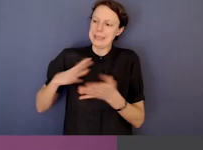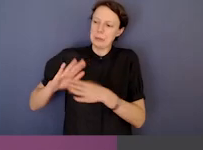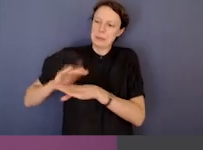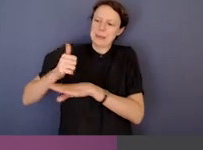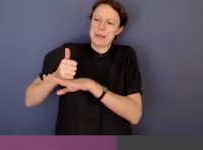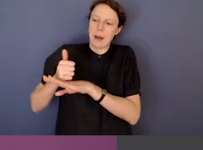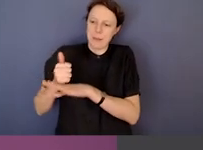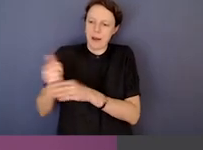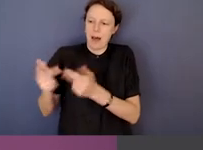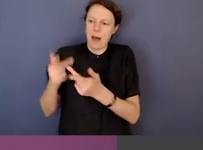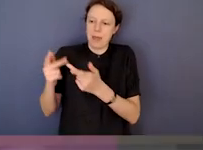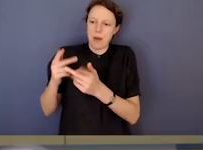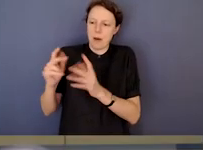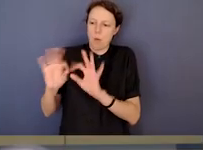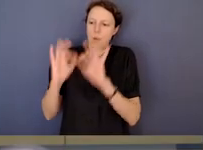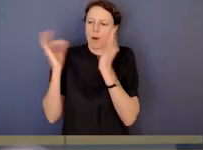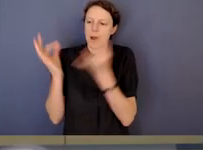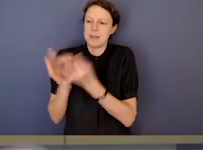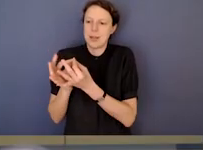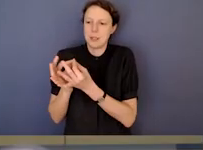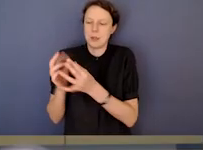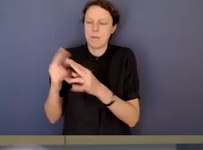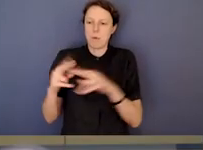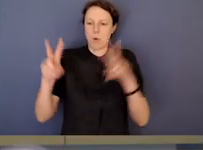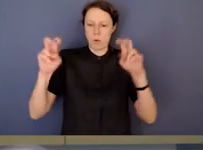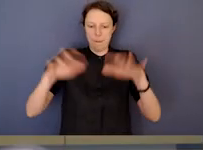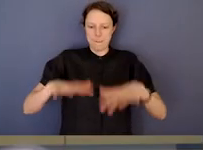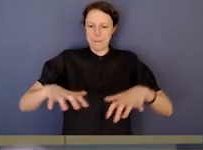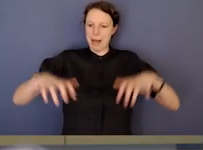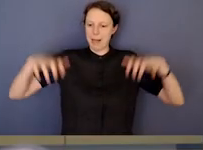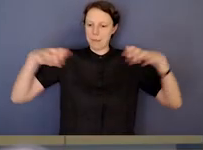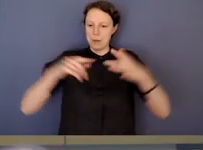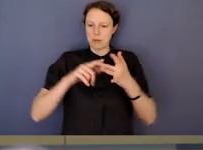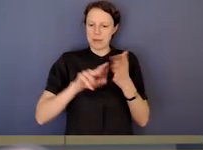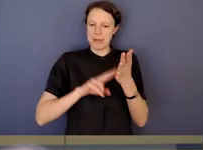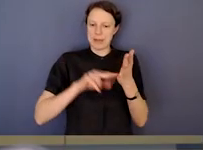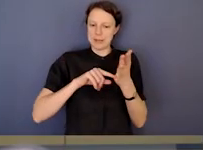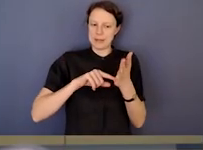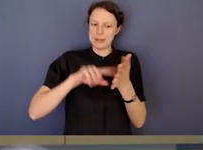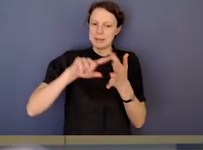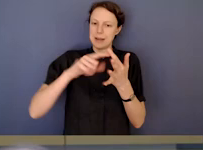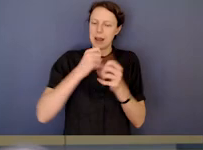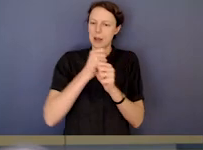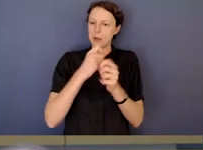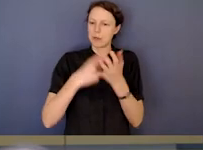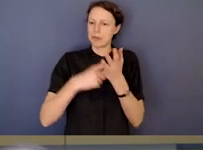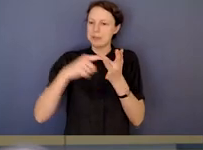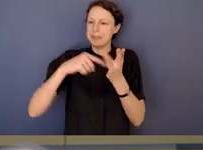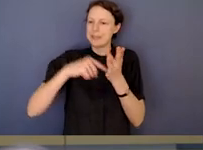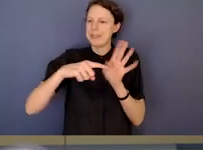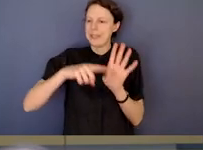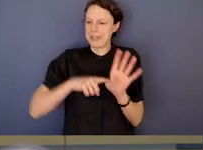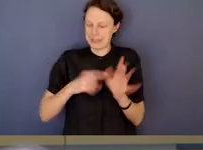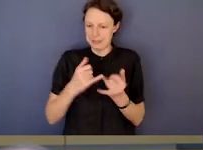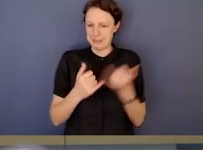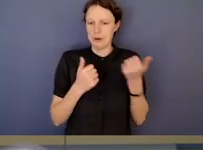in the suite of integrity bodies across the spectrum. But just to pick up on one of Paul's points,